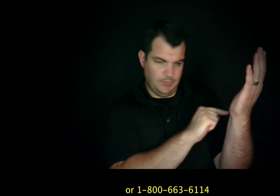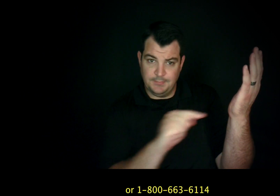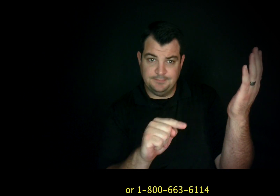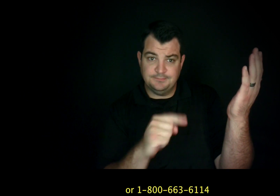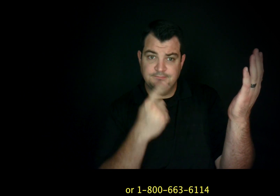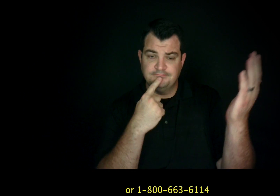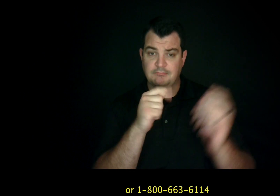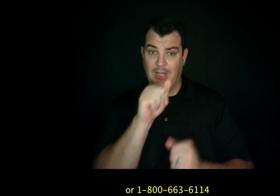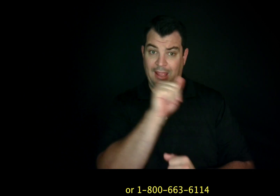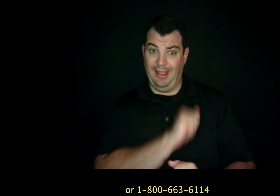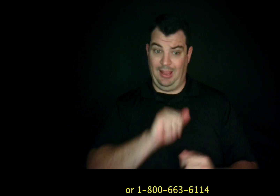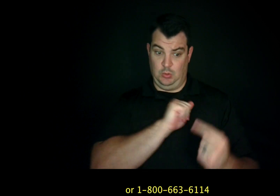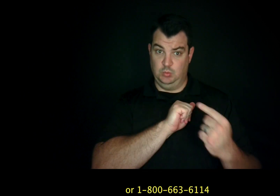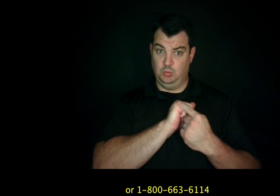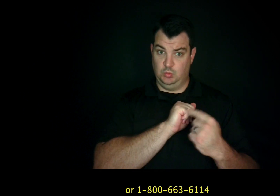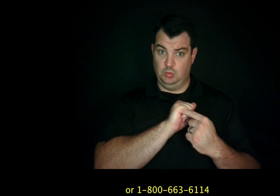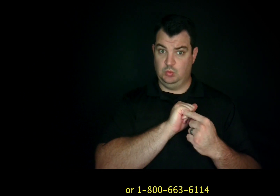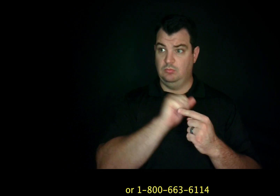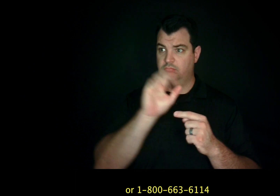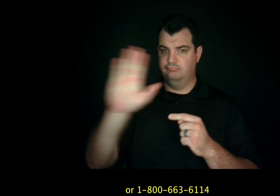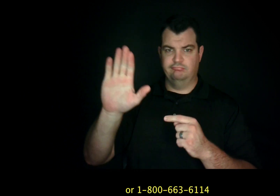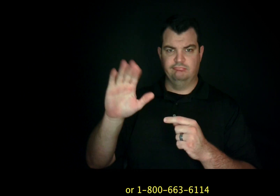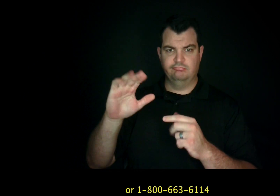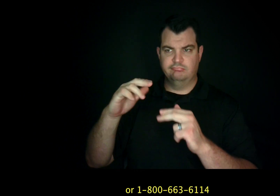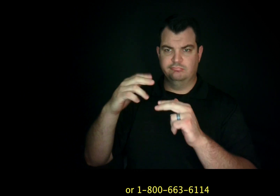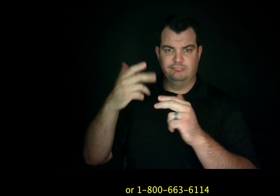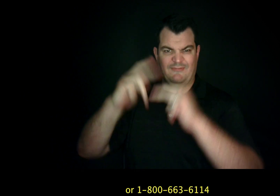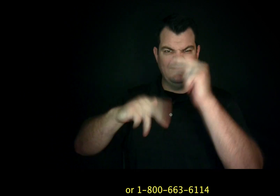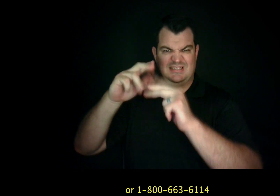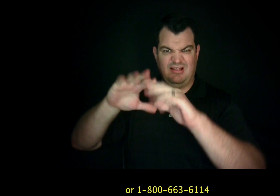or 1-800-663-6114